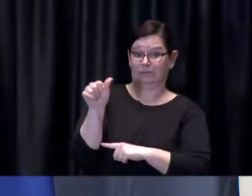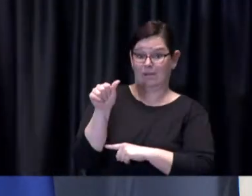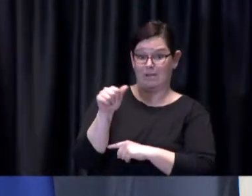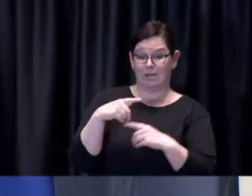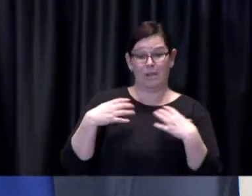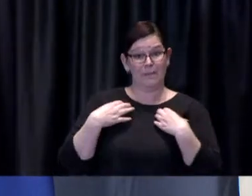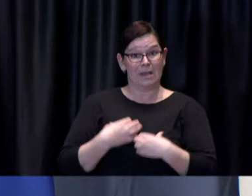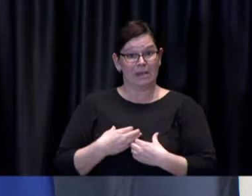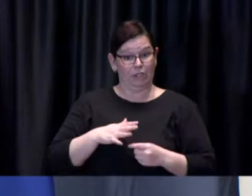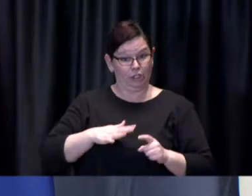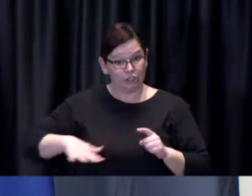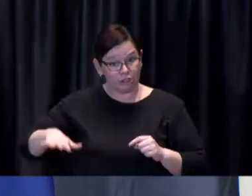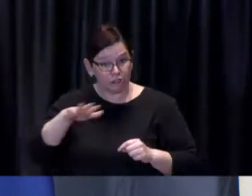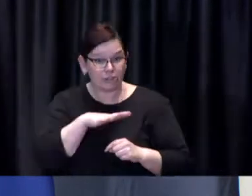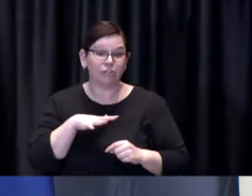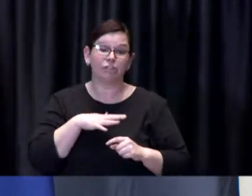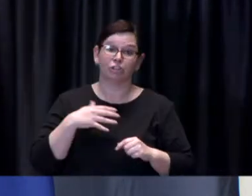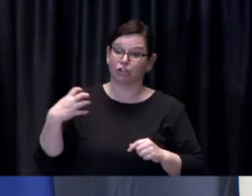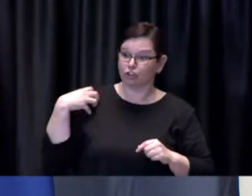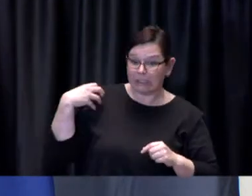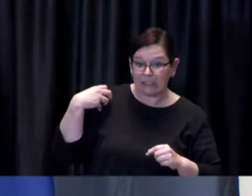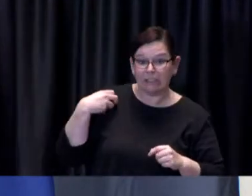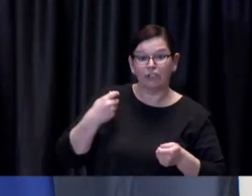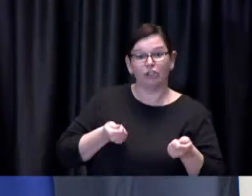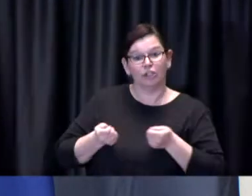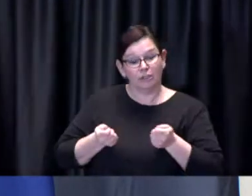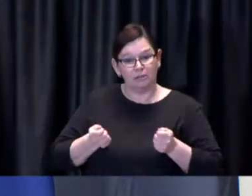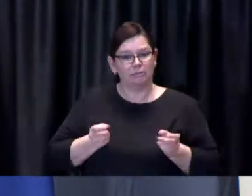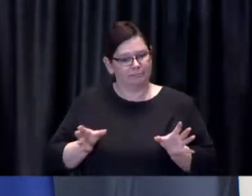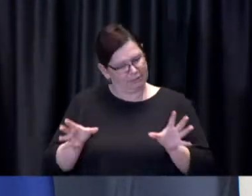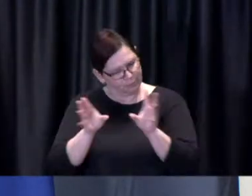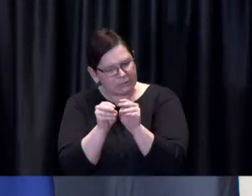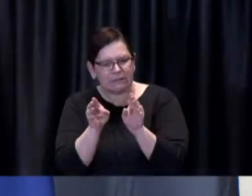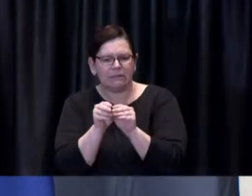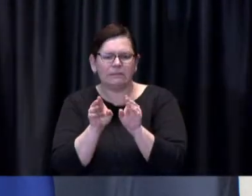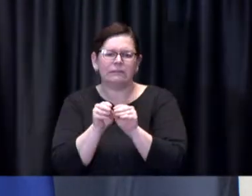and issued a statement following the meeting urging the two governments the federal and provincial governments